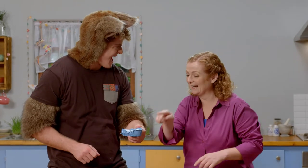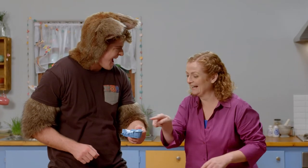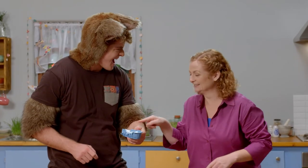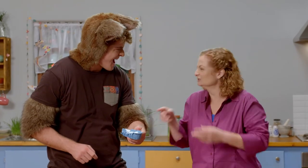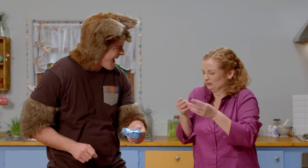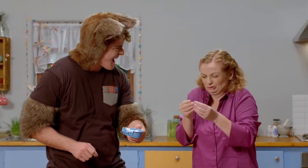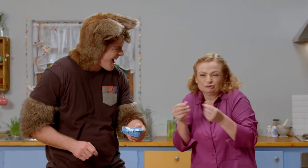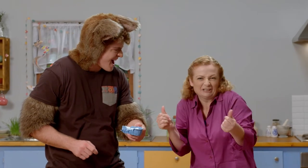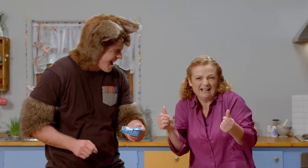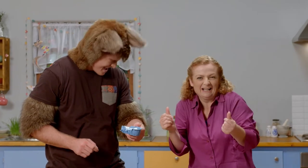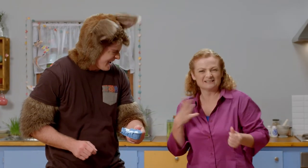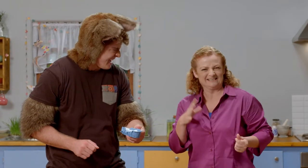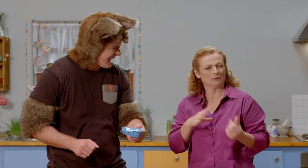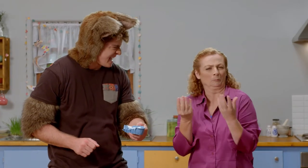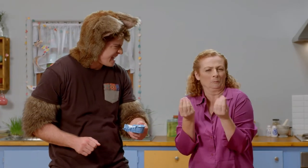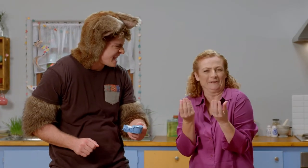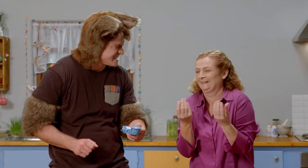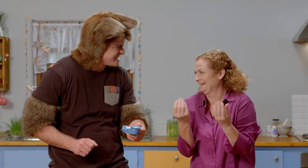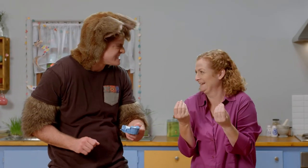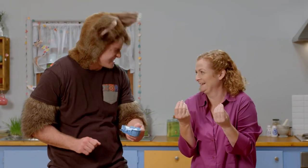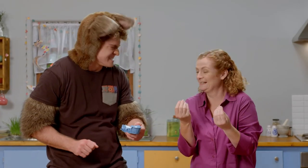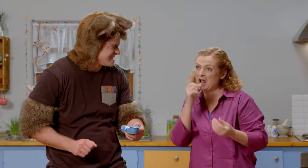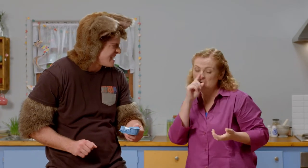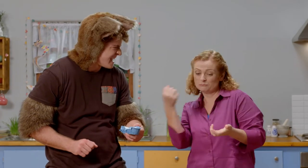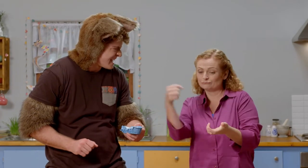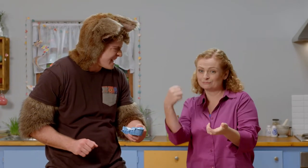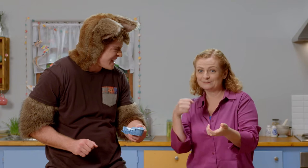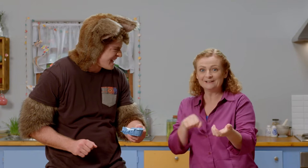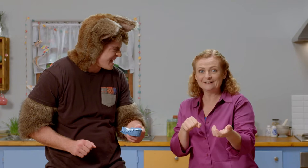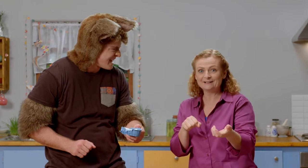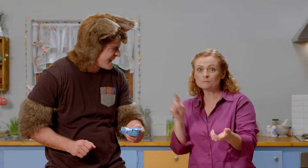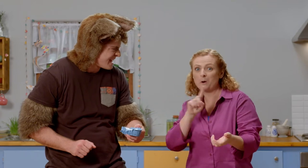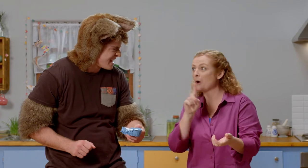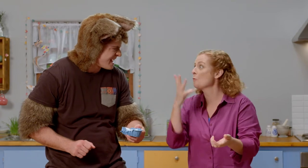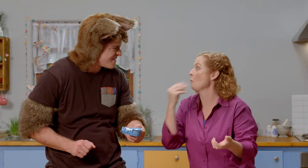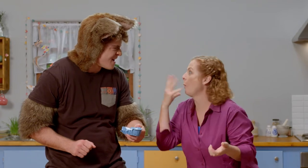See it's all dry but we need to wet it. We can use water